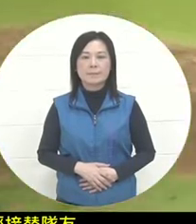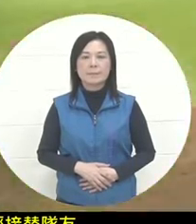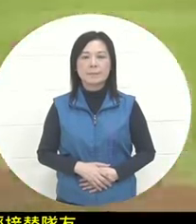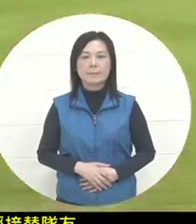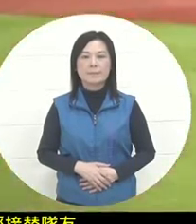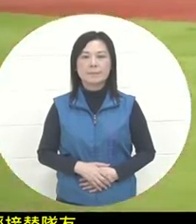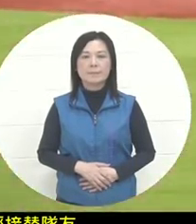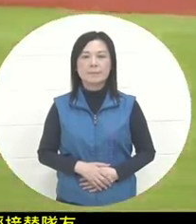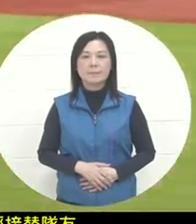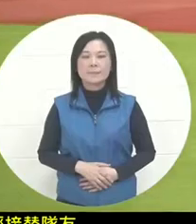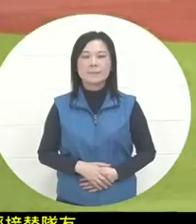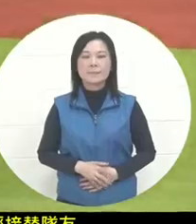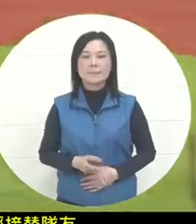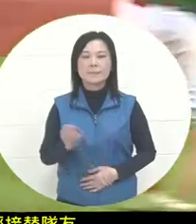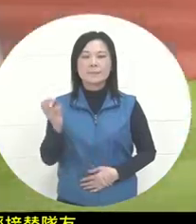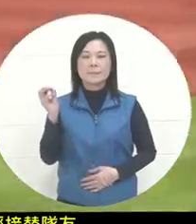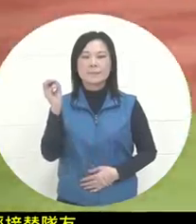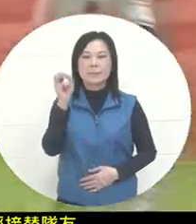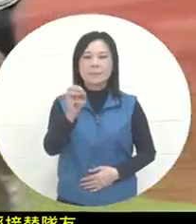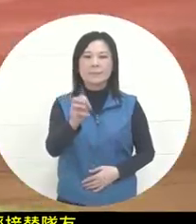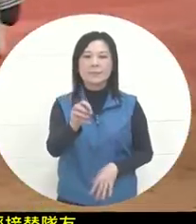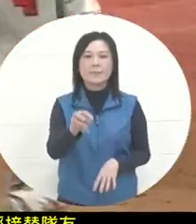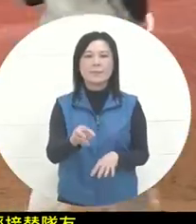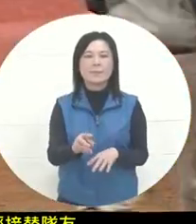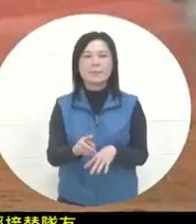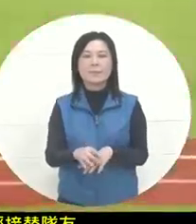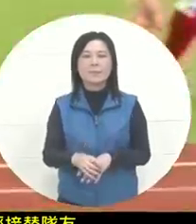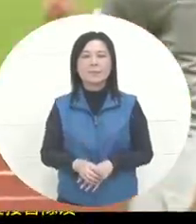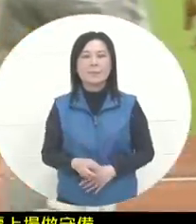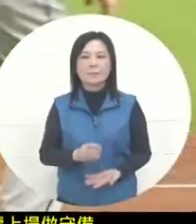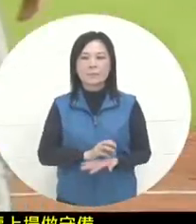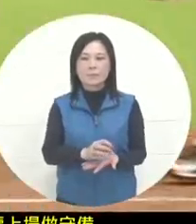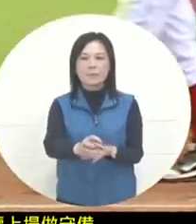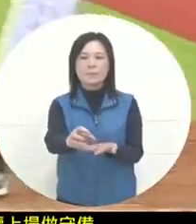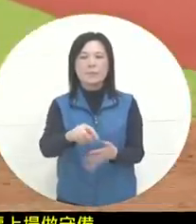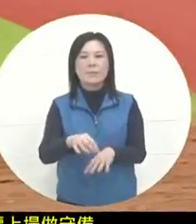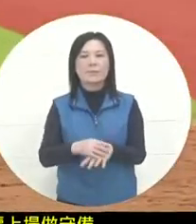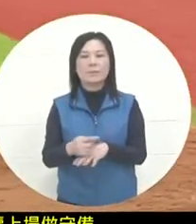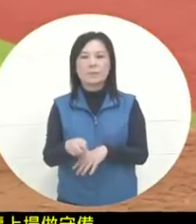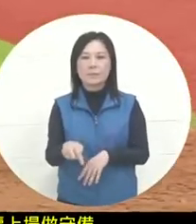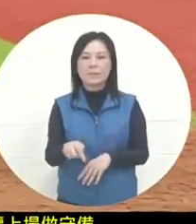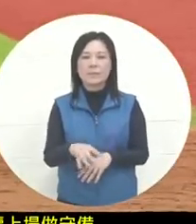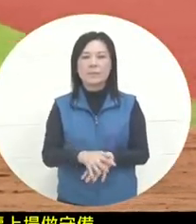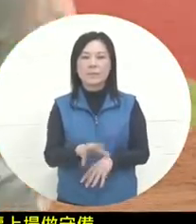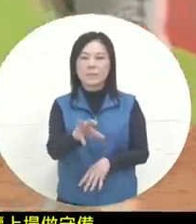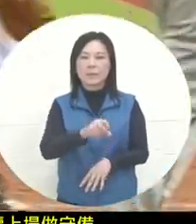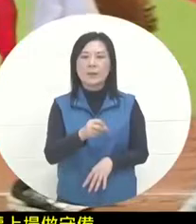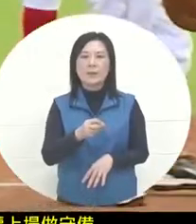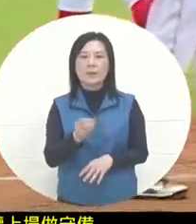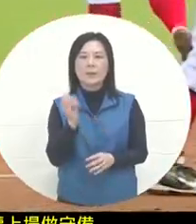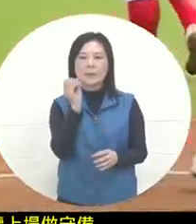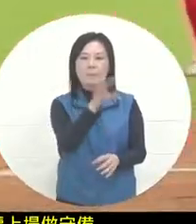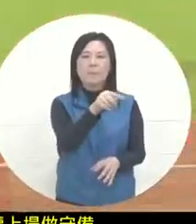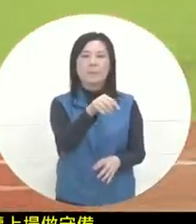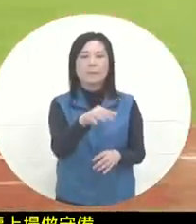he came on the field again to defend. This ball was pitched again. Deal with it. The international player blocked the ball near the pitcher's ball and then threw the ball to Elay for two consecutive balls.